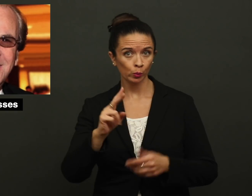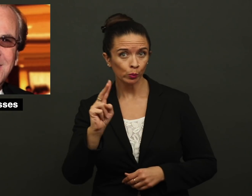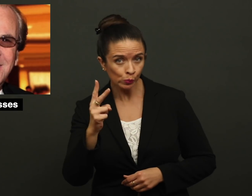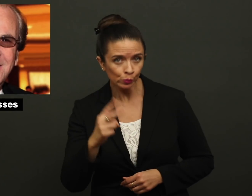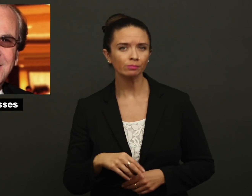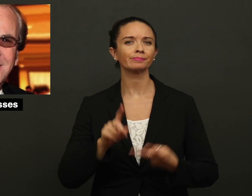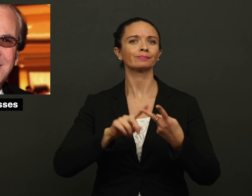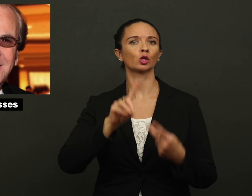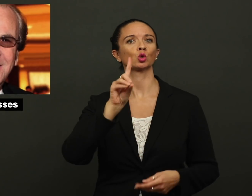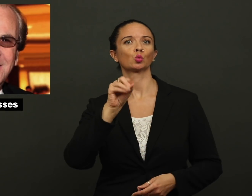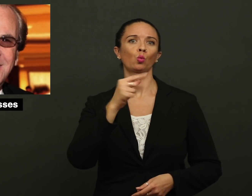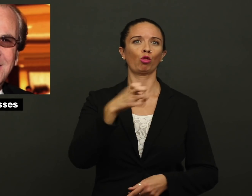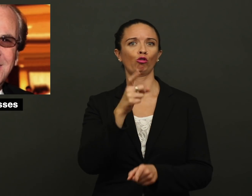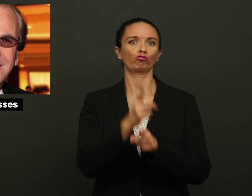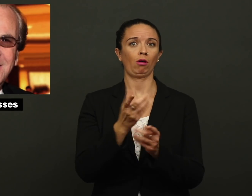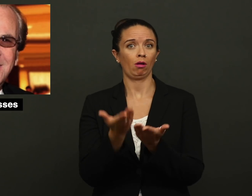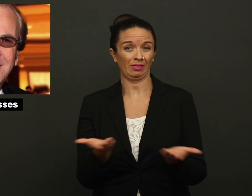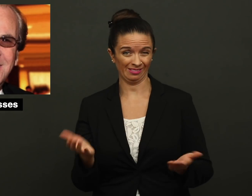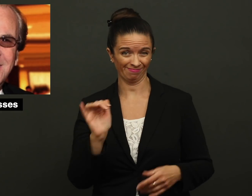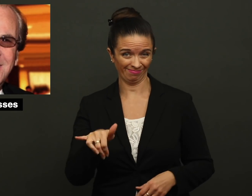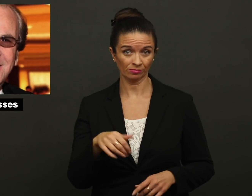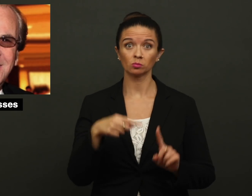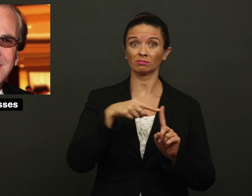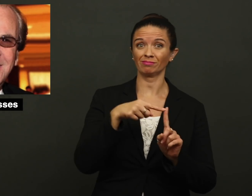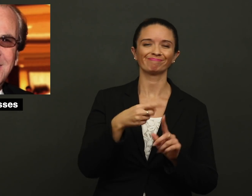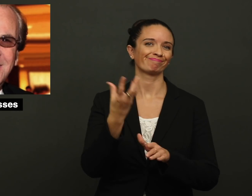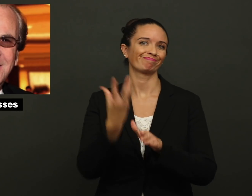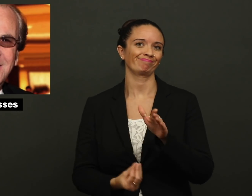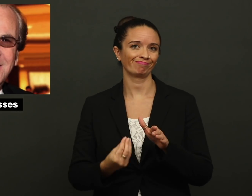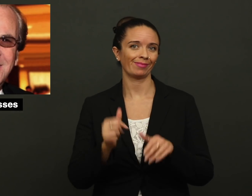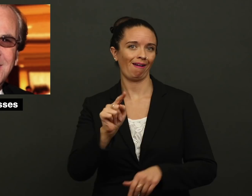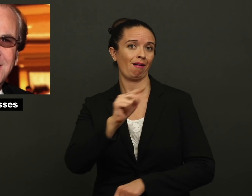Part II” and “Do the Right Thing” has passed away at